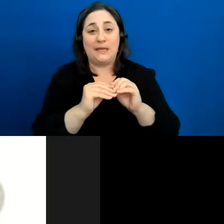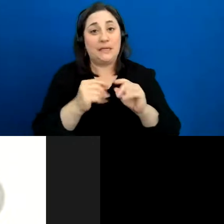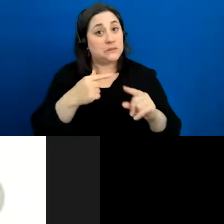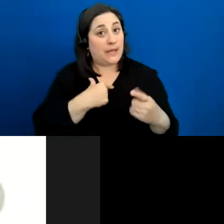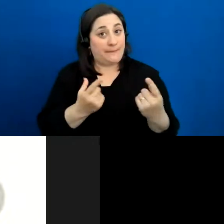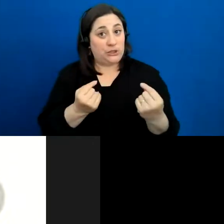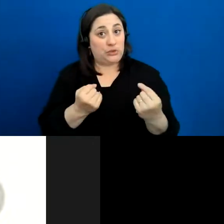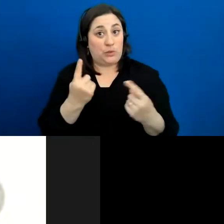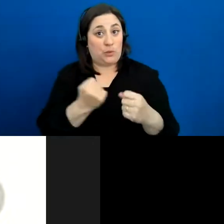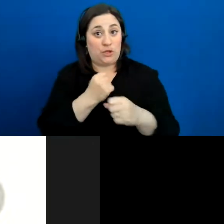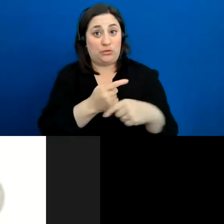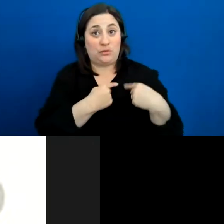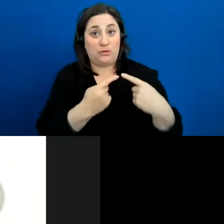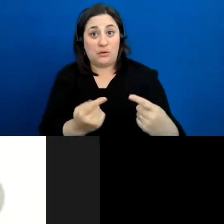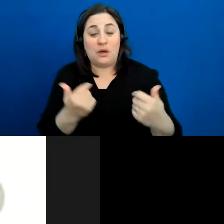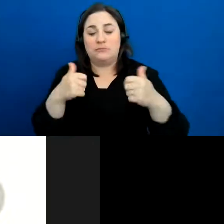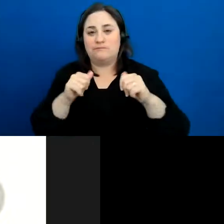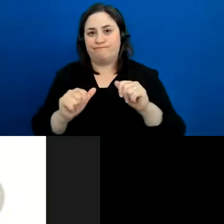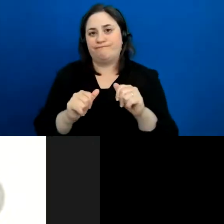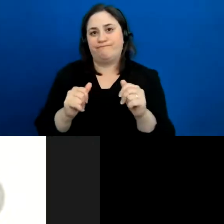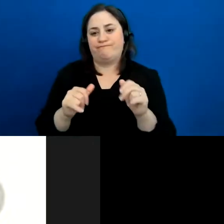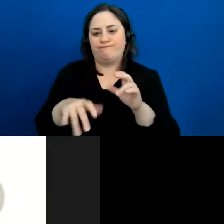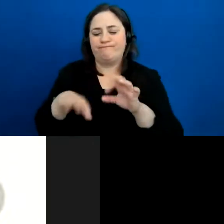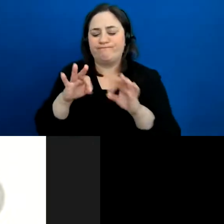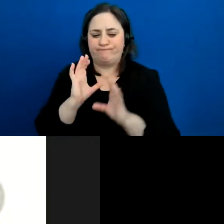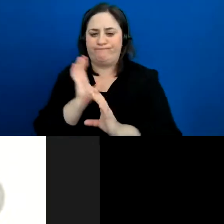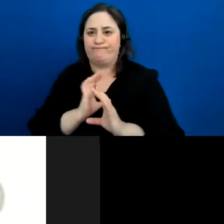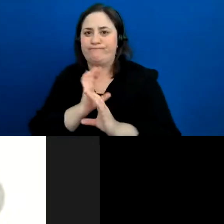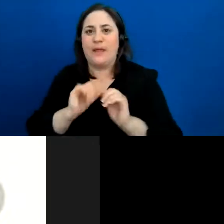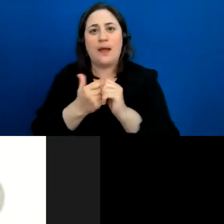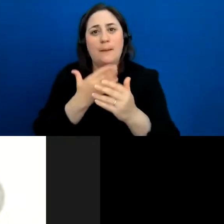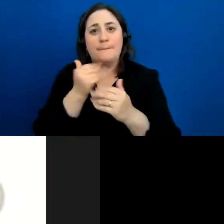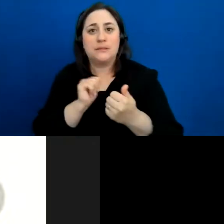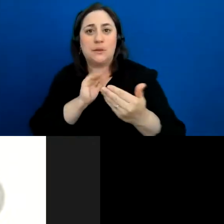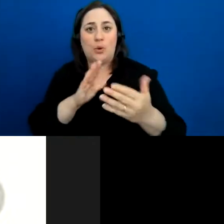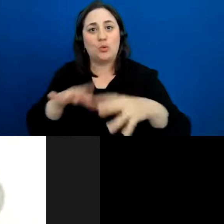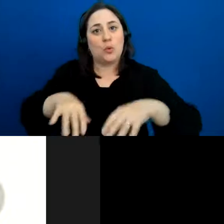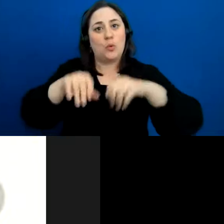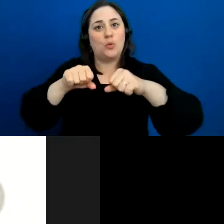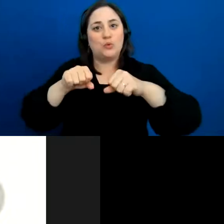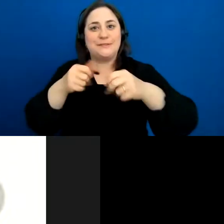really trying to find the best ways to kind of do these engagements, make them fun, make them easy,